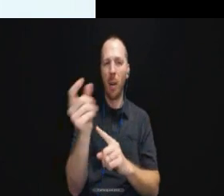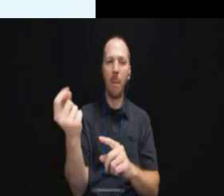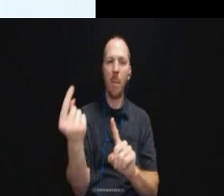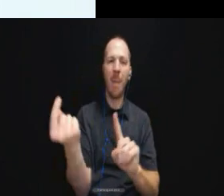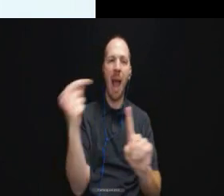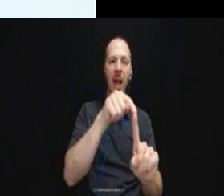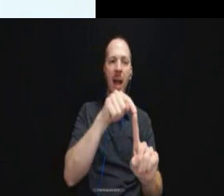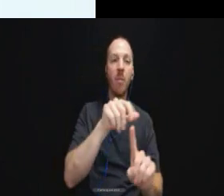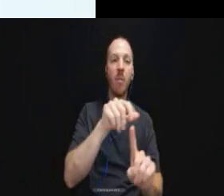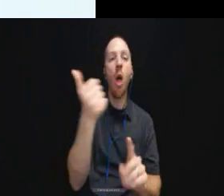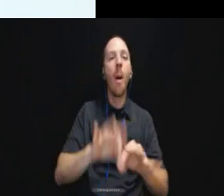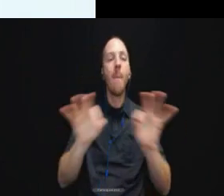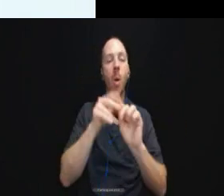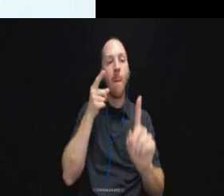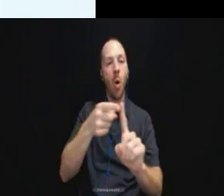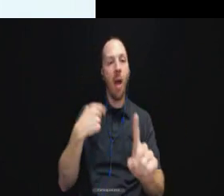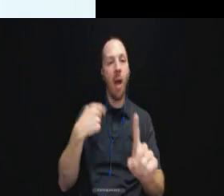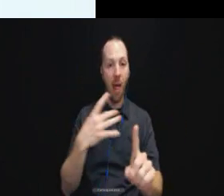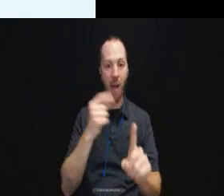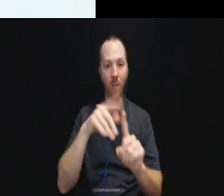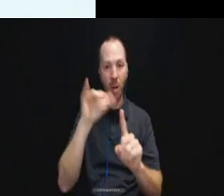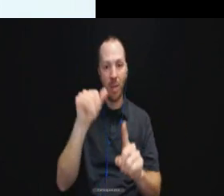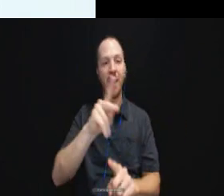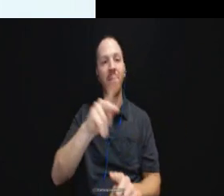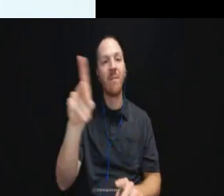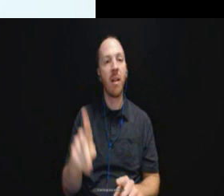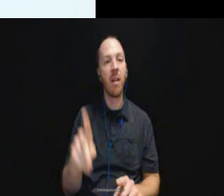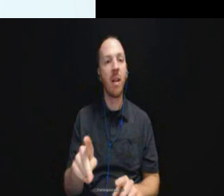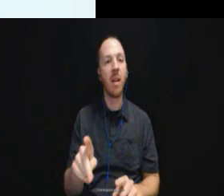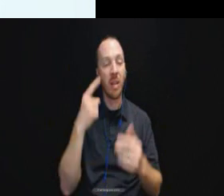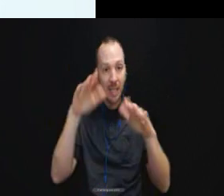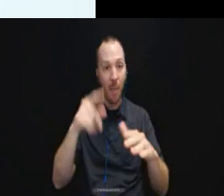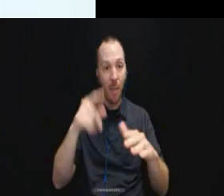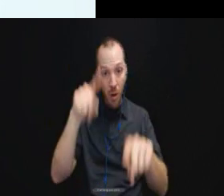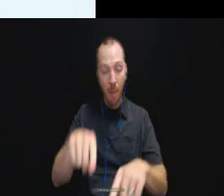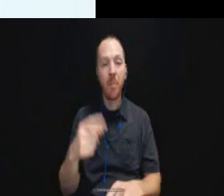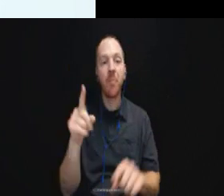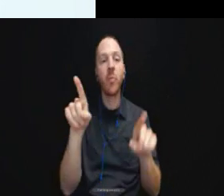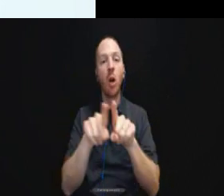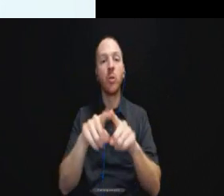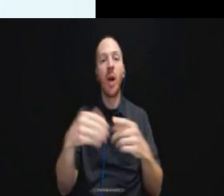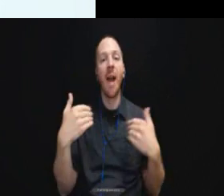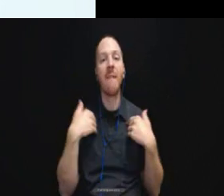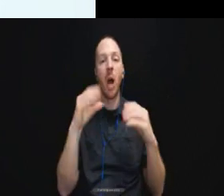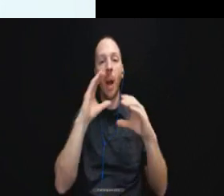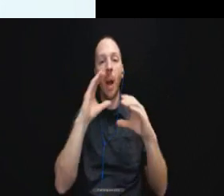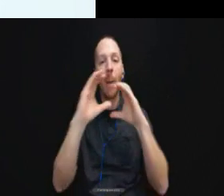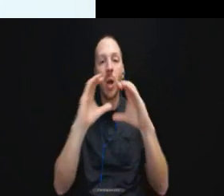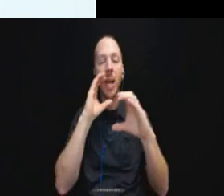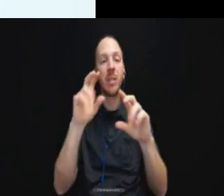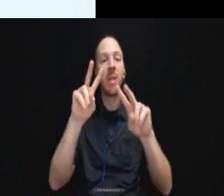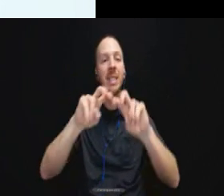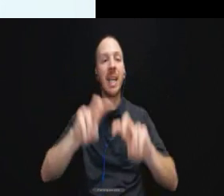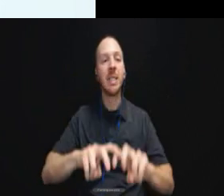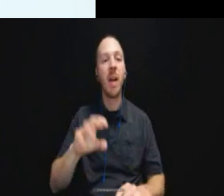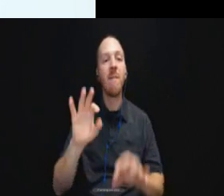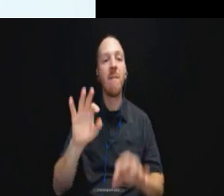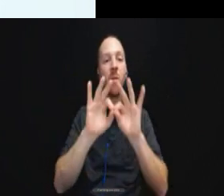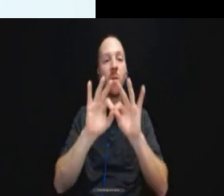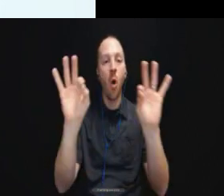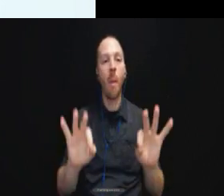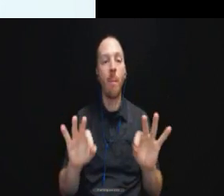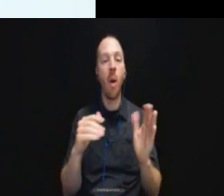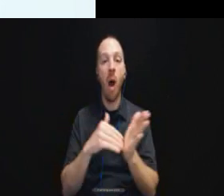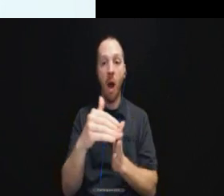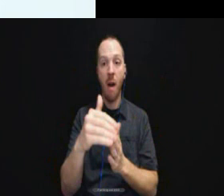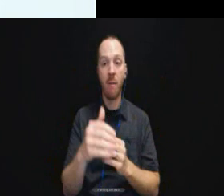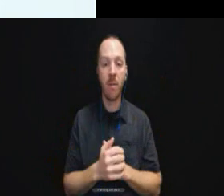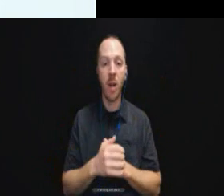The other important point I like from this Philadelphia settlement agreement, the communication